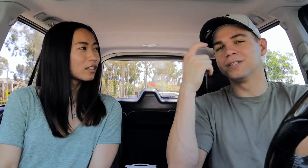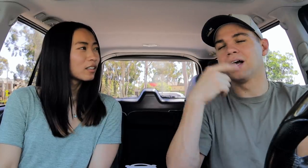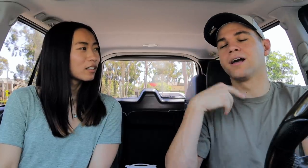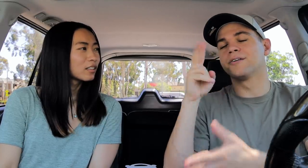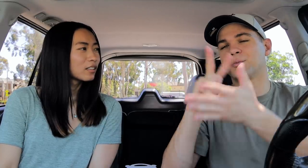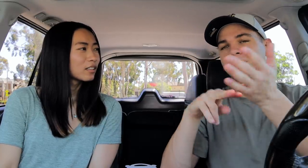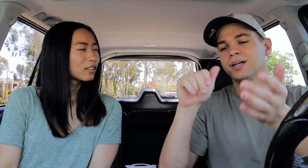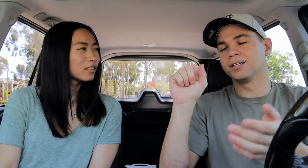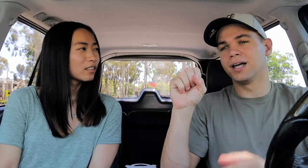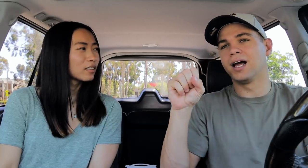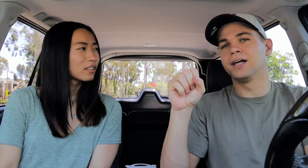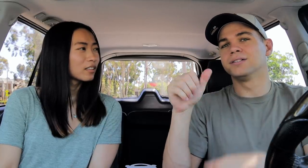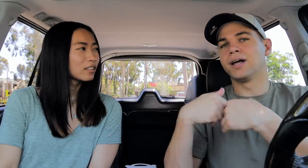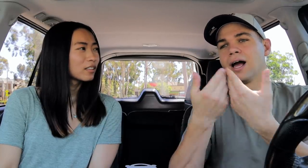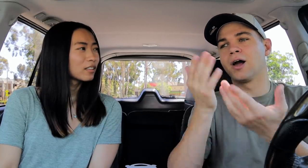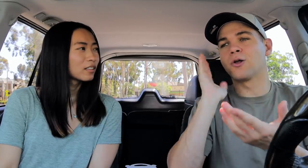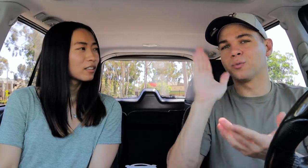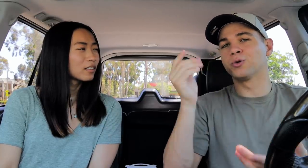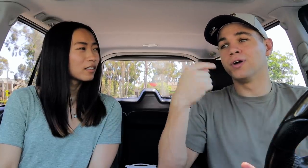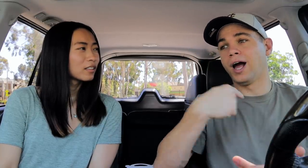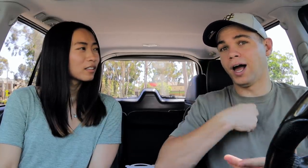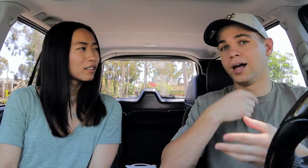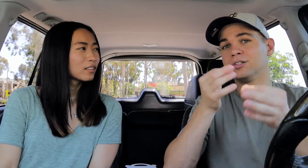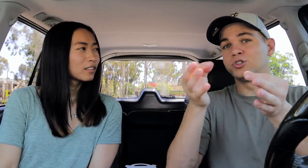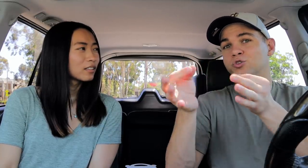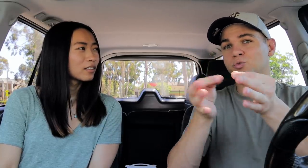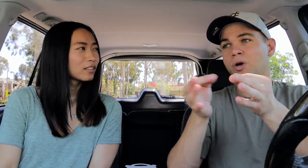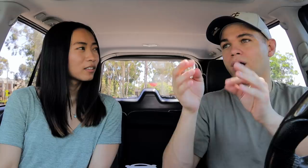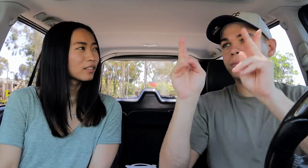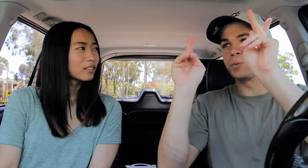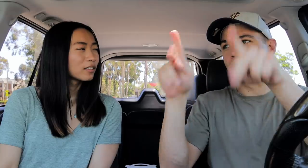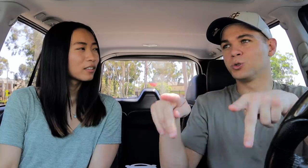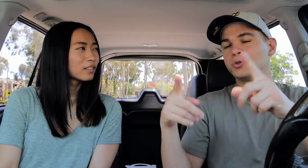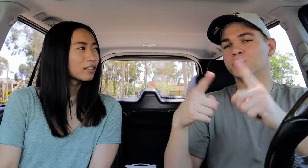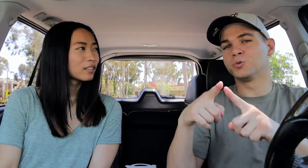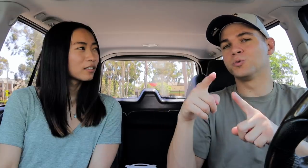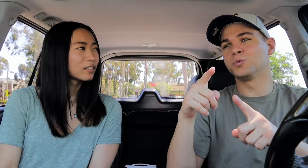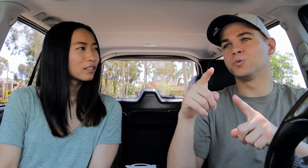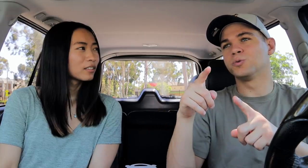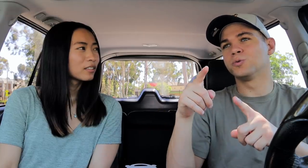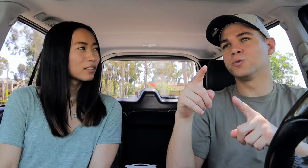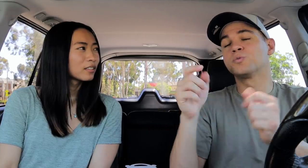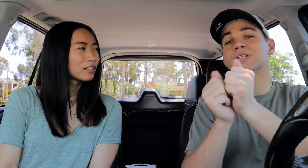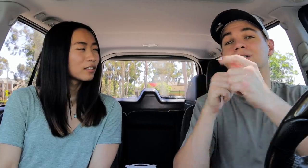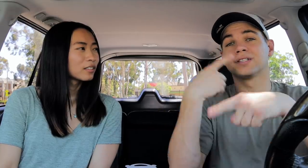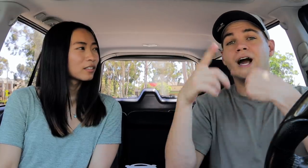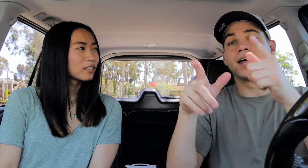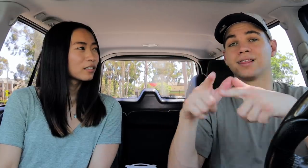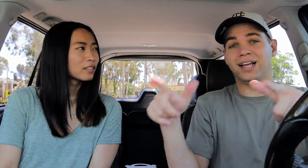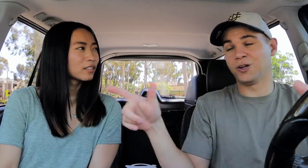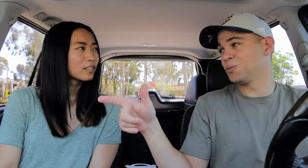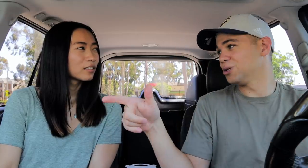Because I read it as how will I describe a person to with sign language,